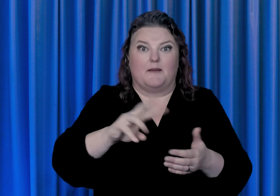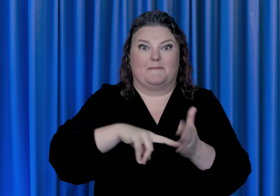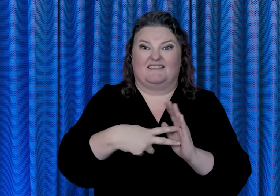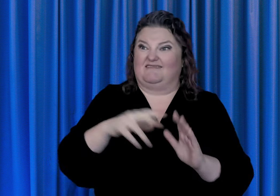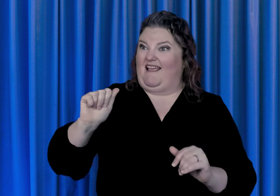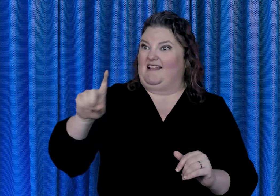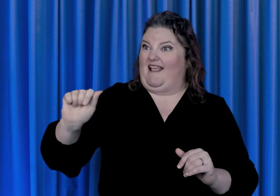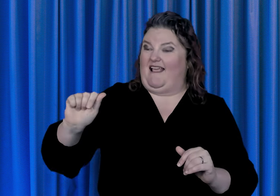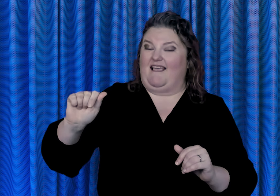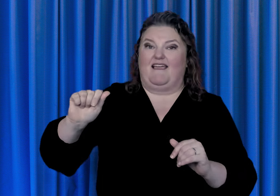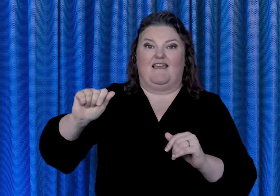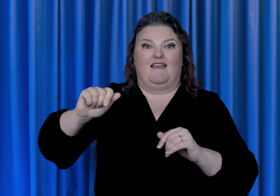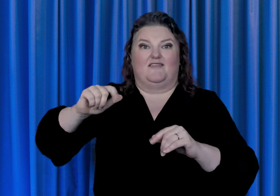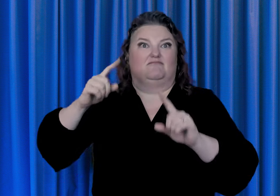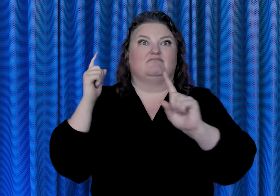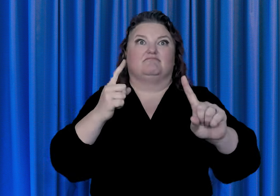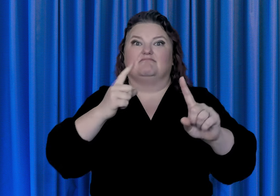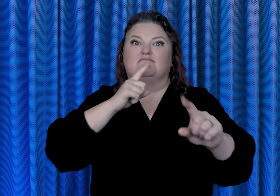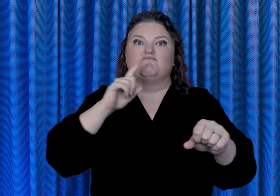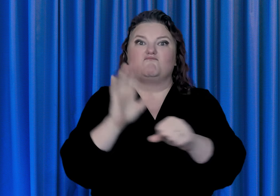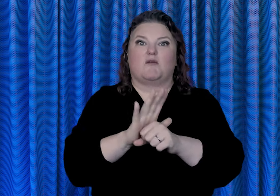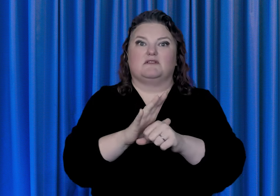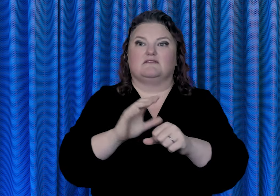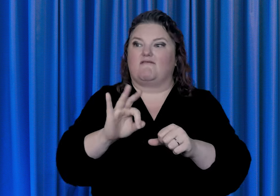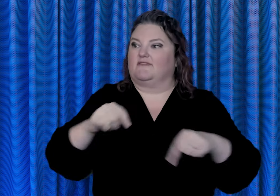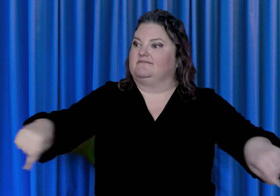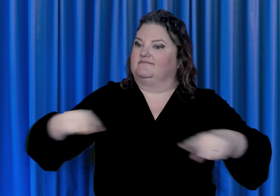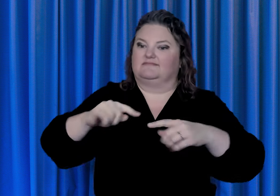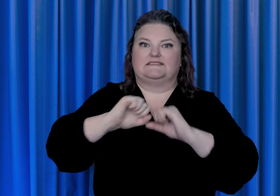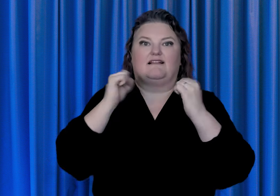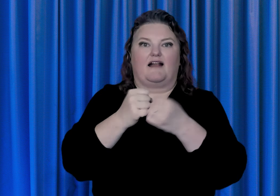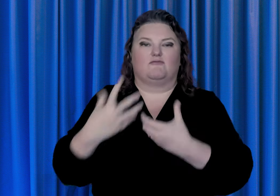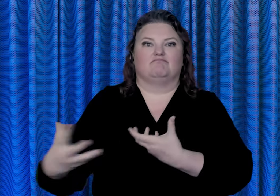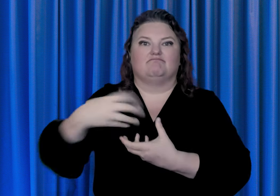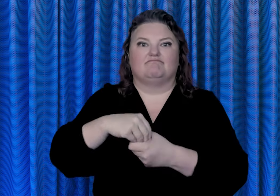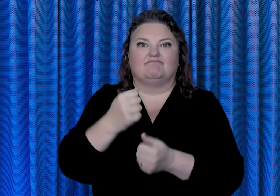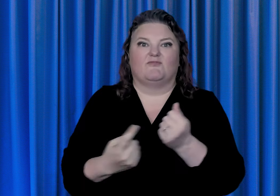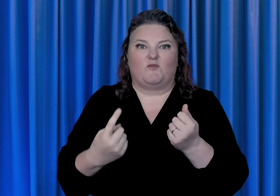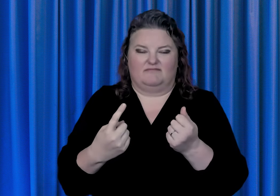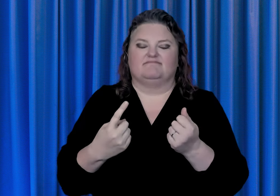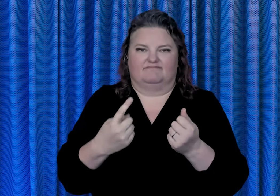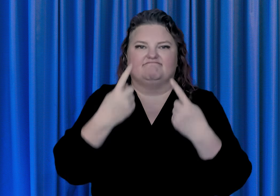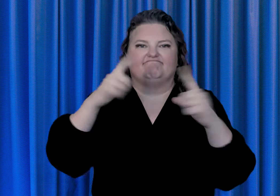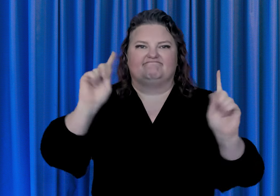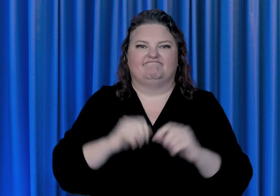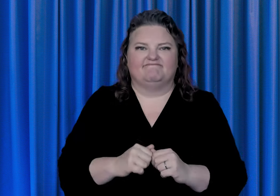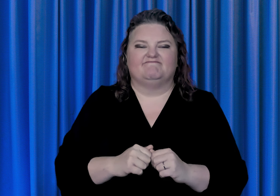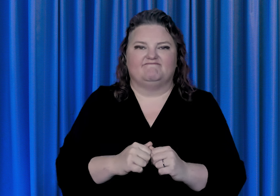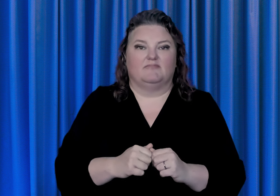of a more inclusive society. The final rule will soon be available for review